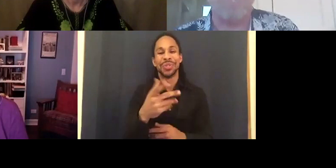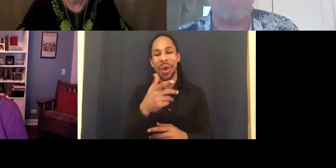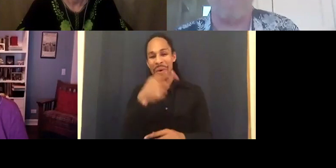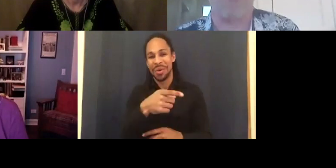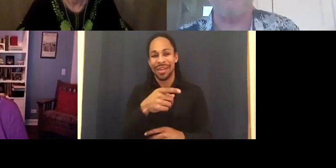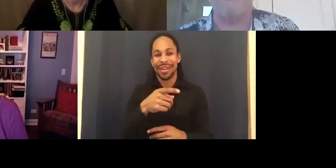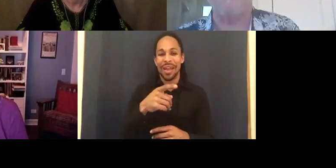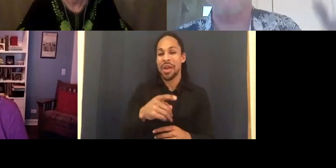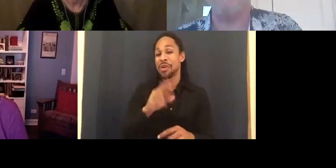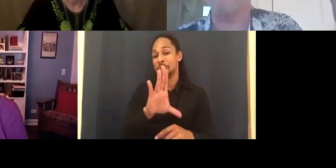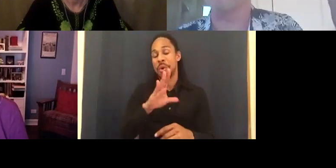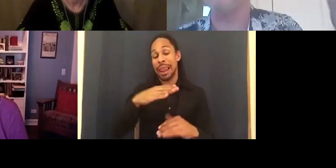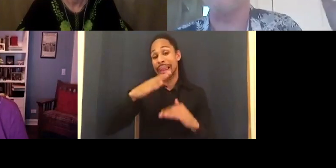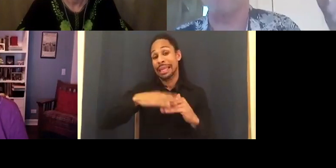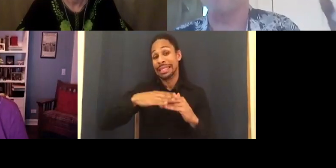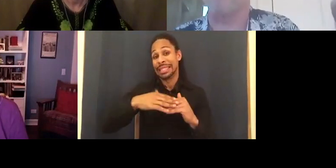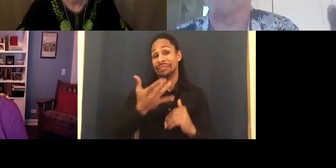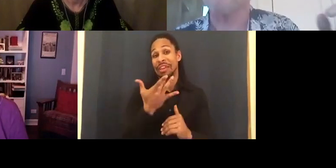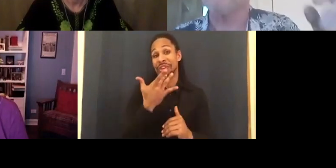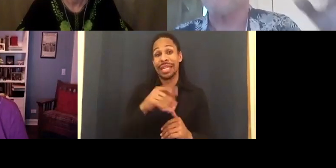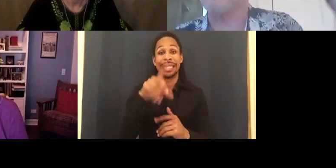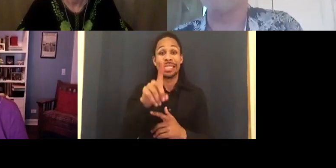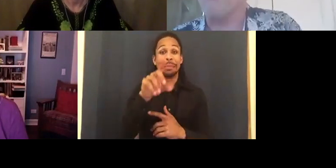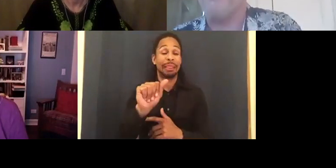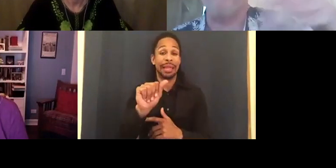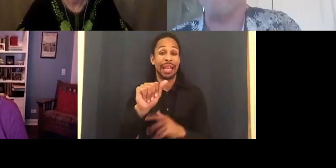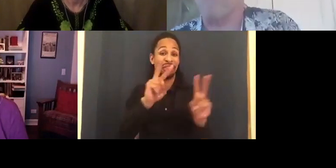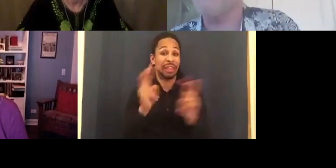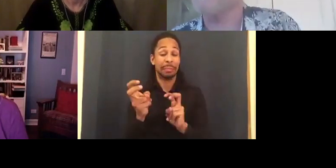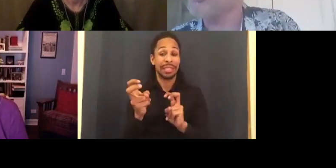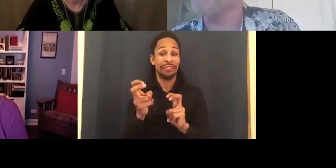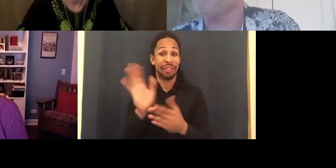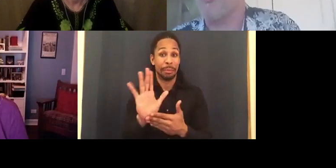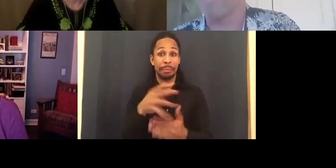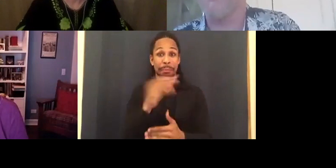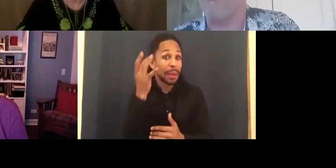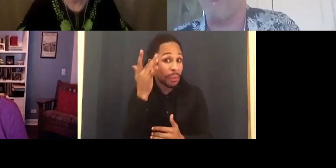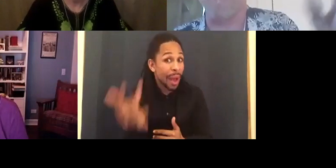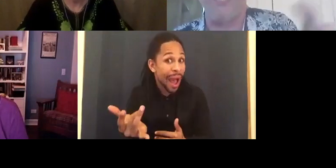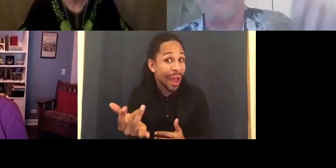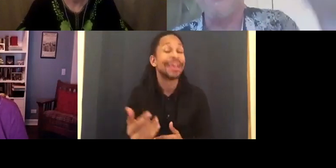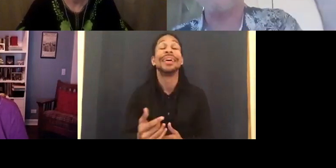favorite disability themed film? And why? We had a lot to choose from in code of the freaks.